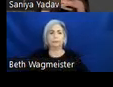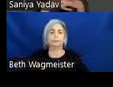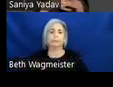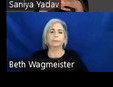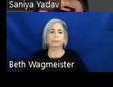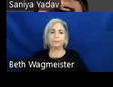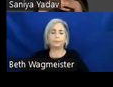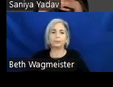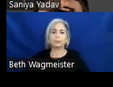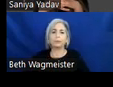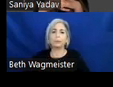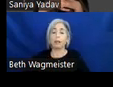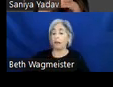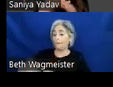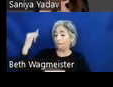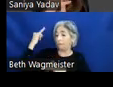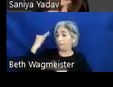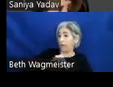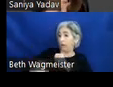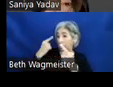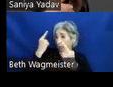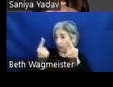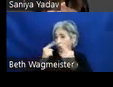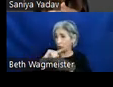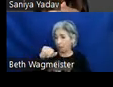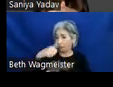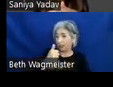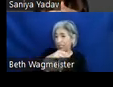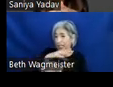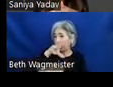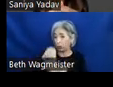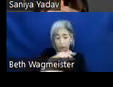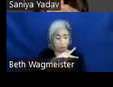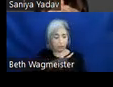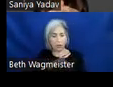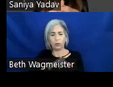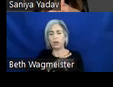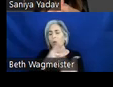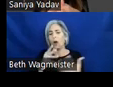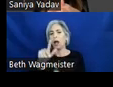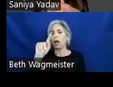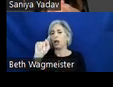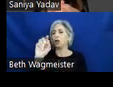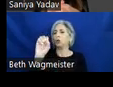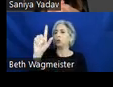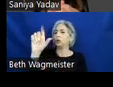Our final consideration when building an inclusive persona is tools. What types of tools or assistive